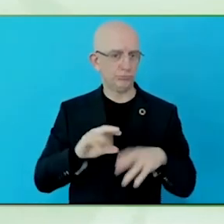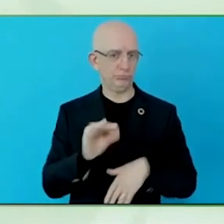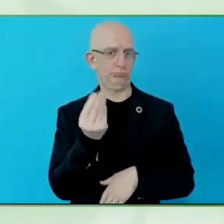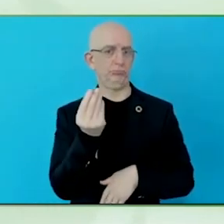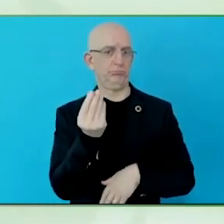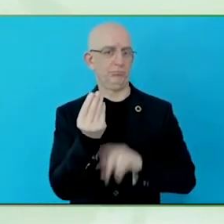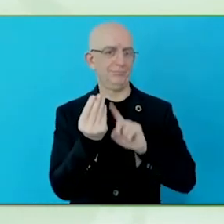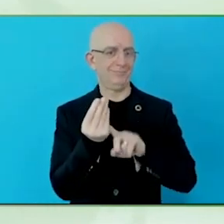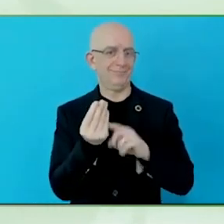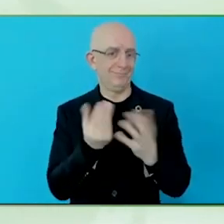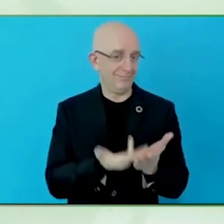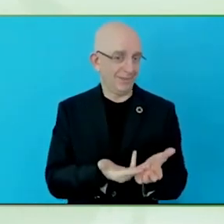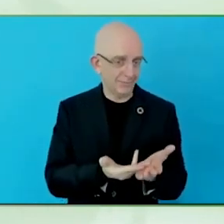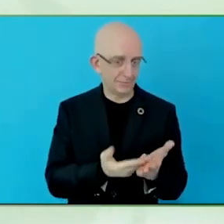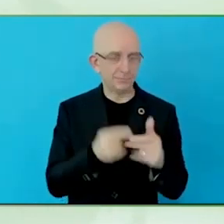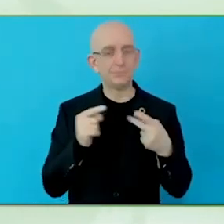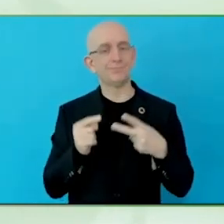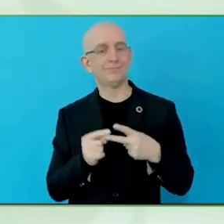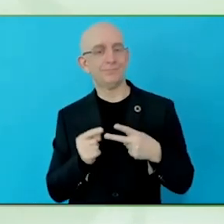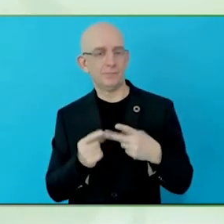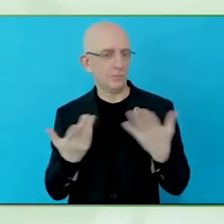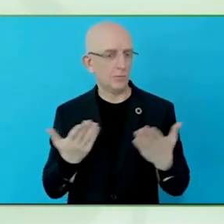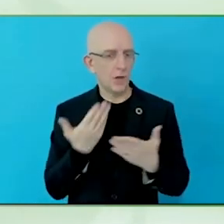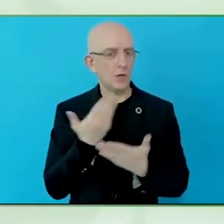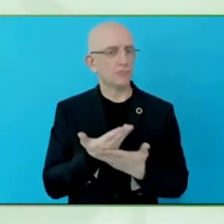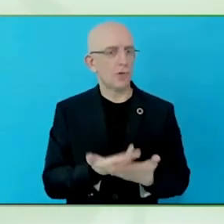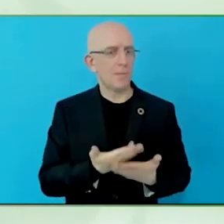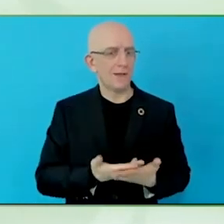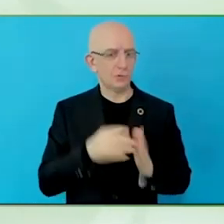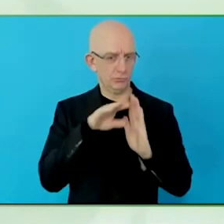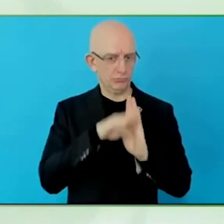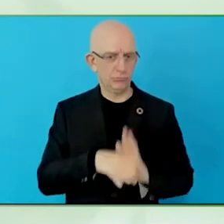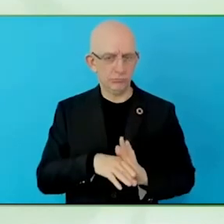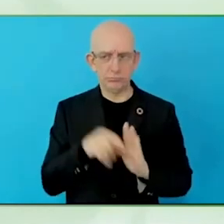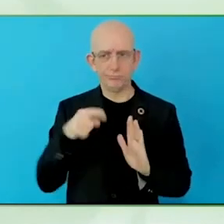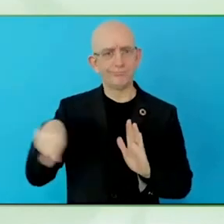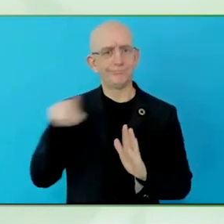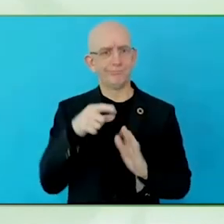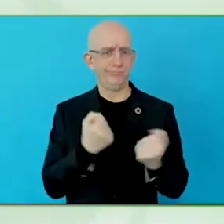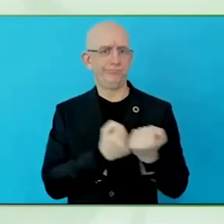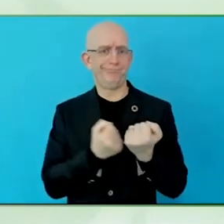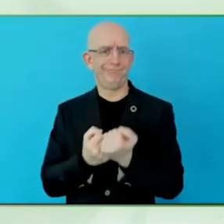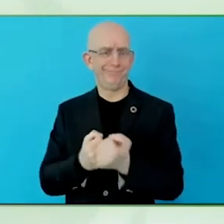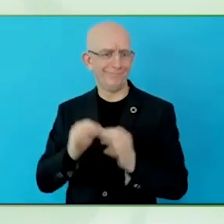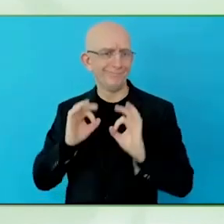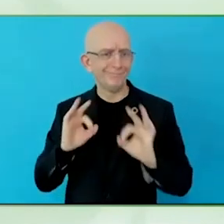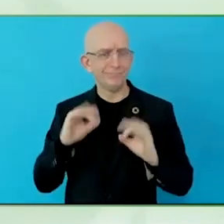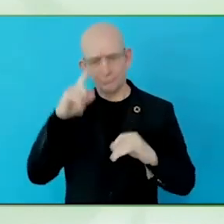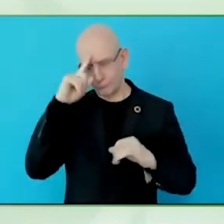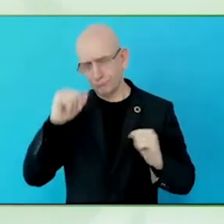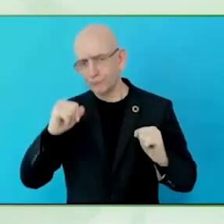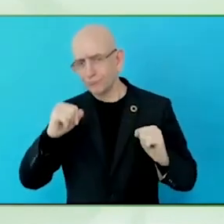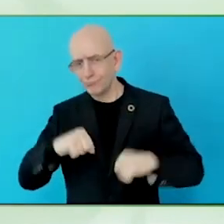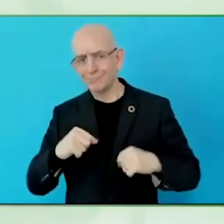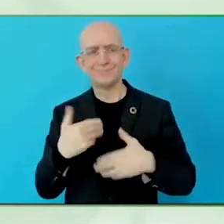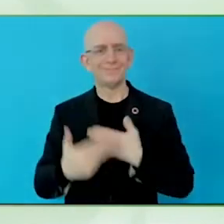been so many people, experts, organisations that have been involved in this process, maybe that is the second strong element,